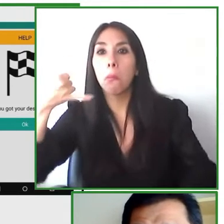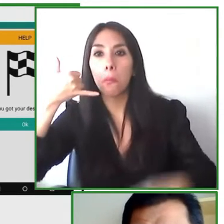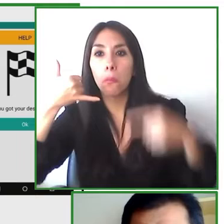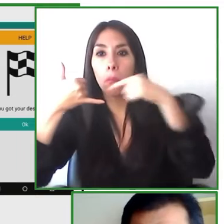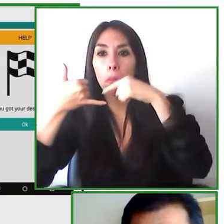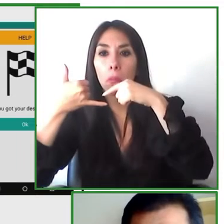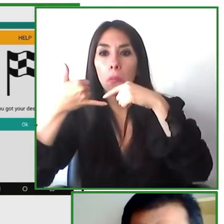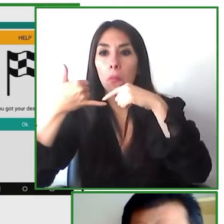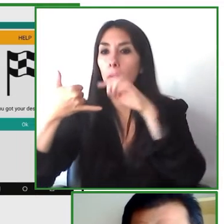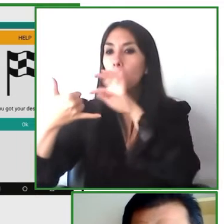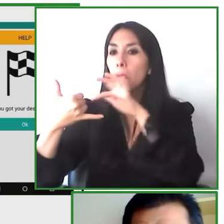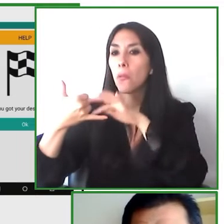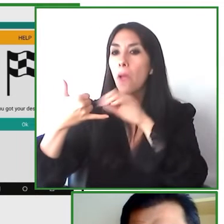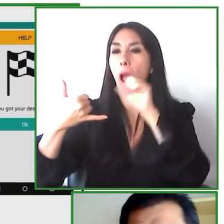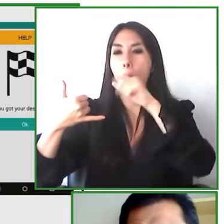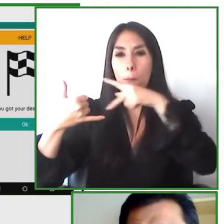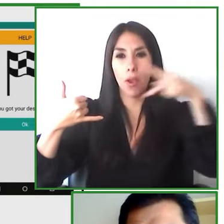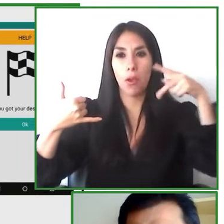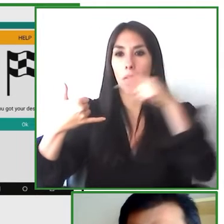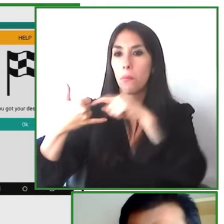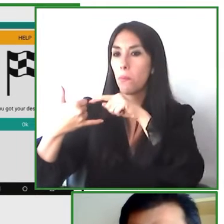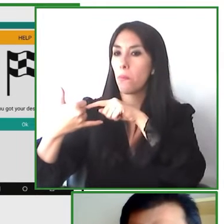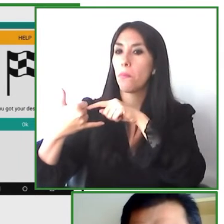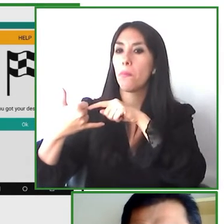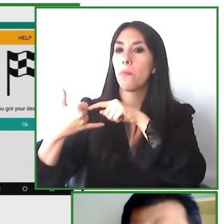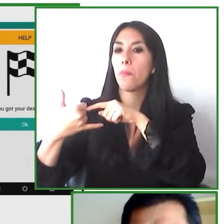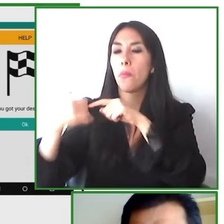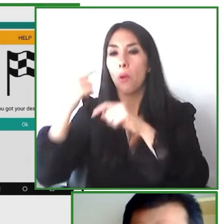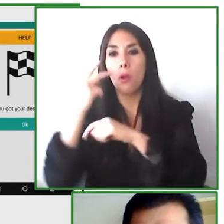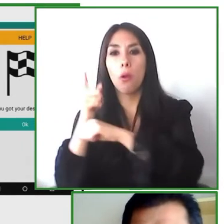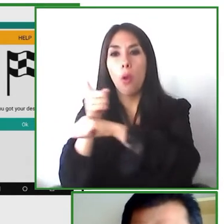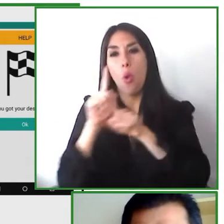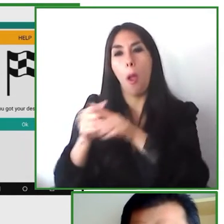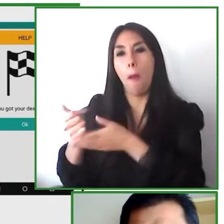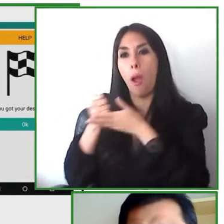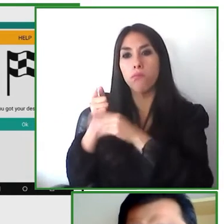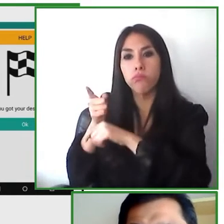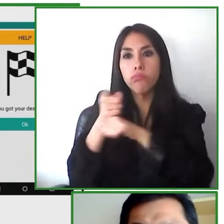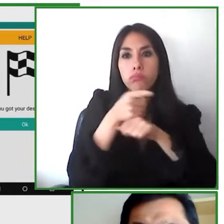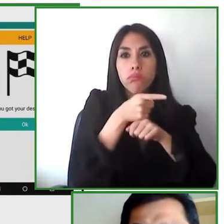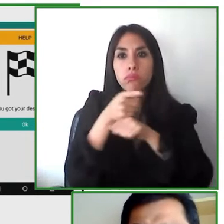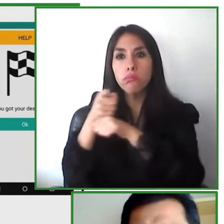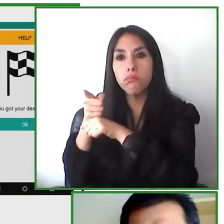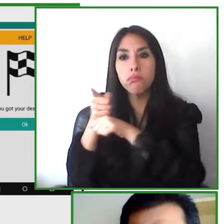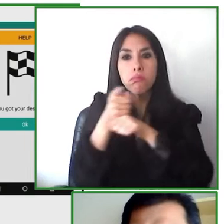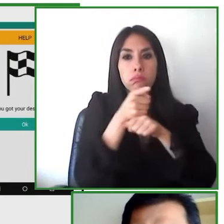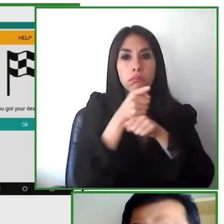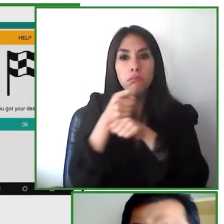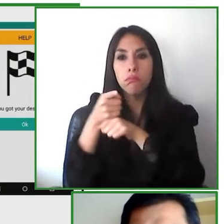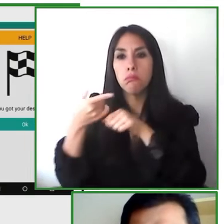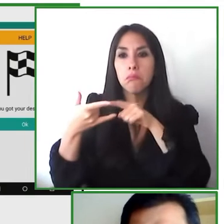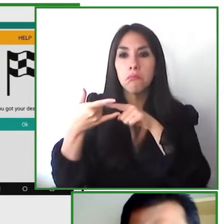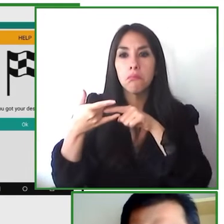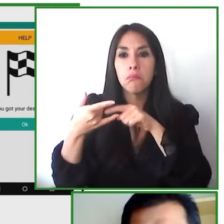user which will provide guided indications using a universal